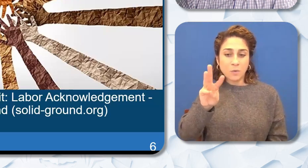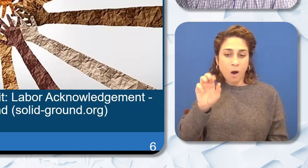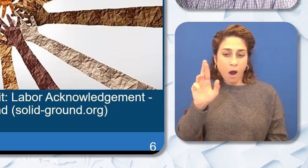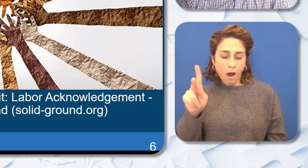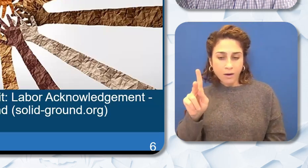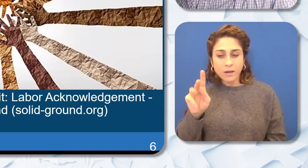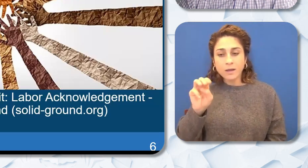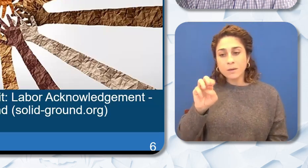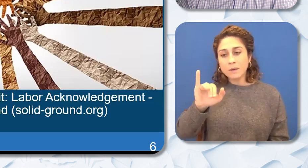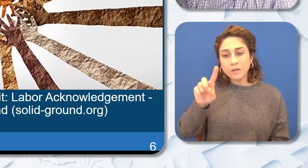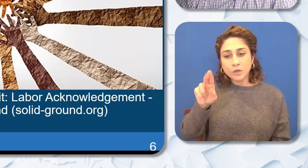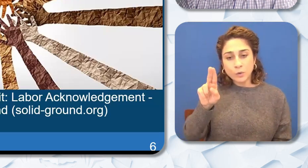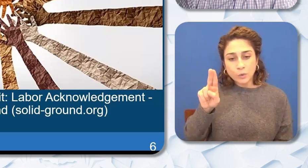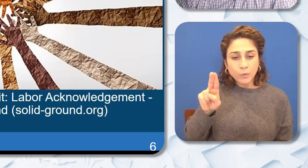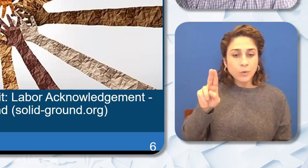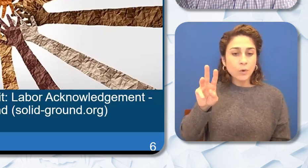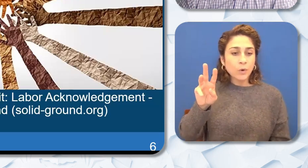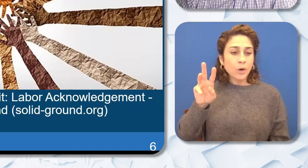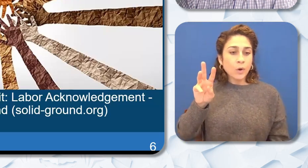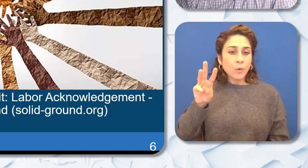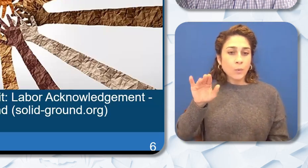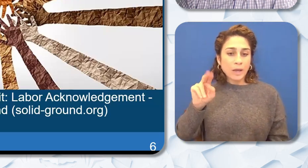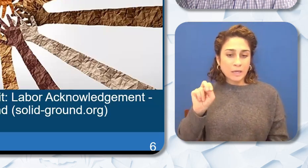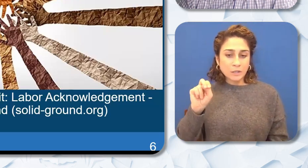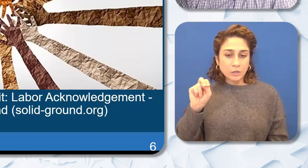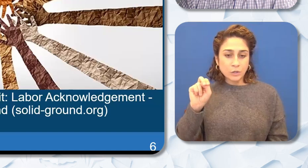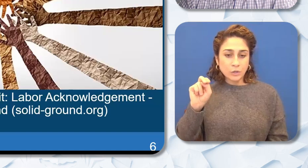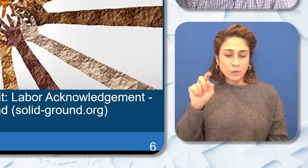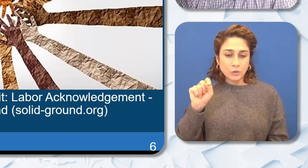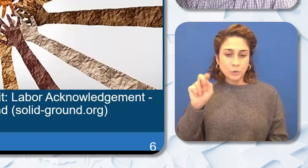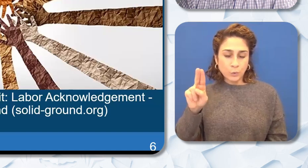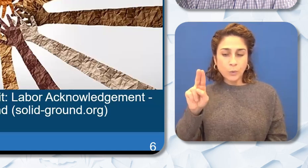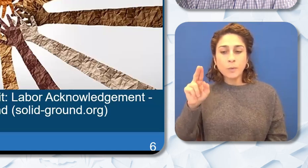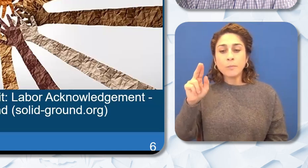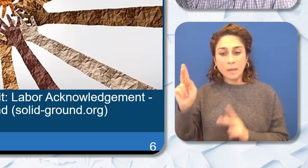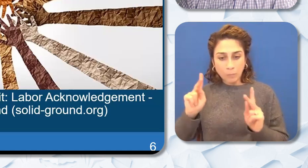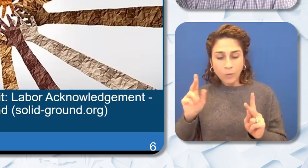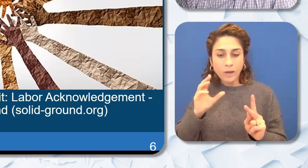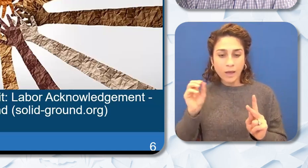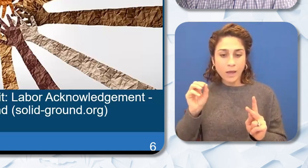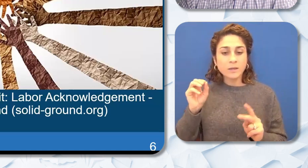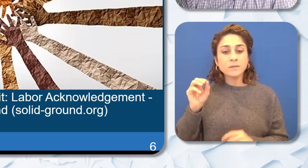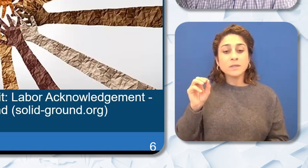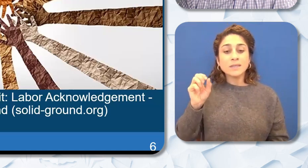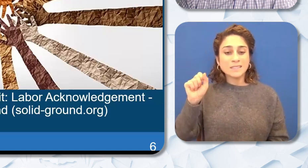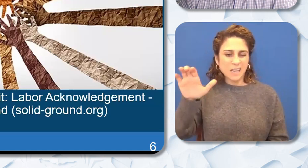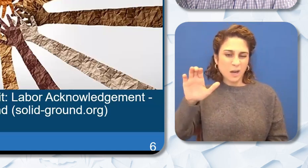Patwin Wintun peoples and the people of the Wilton Rancheria Sacramento's only federally